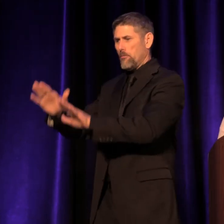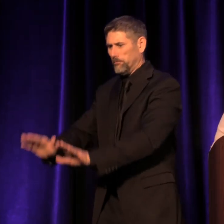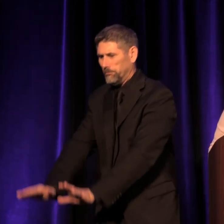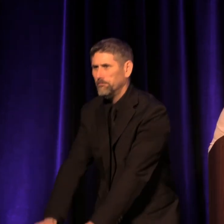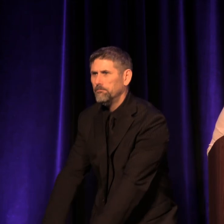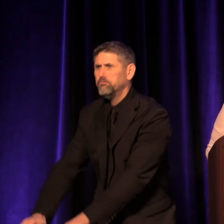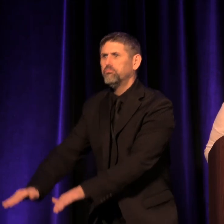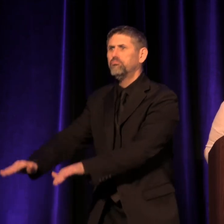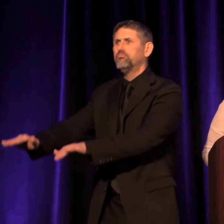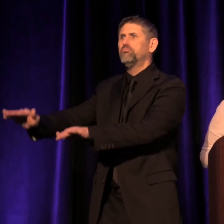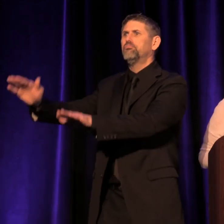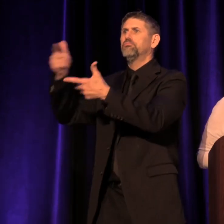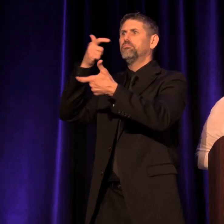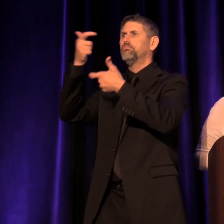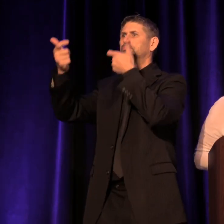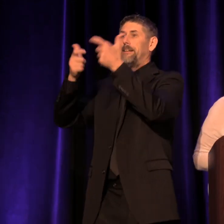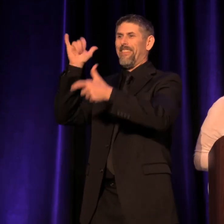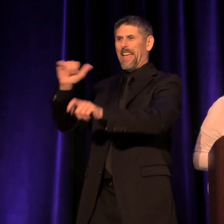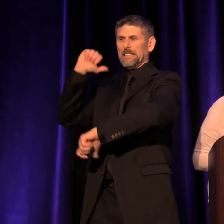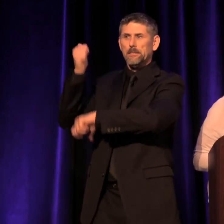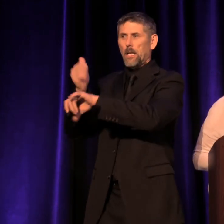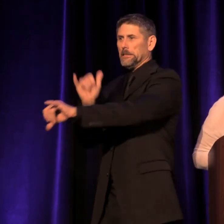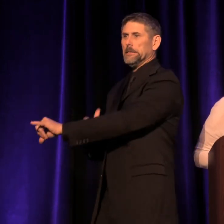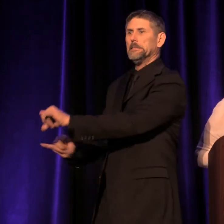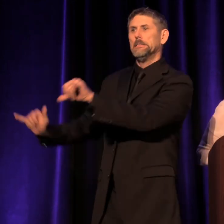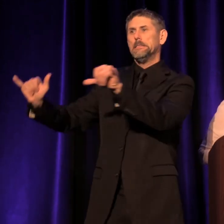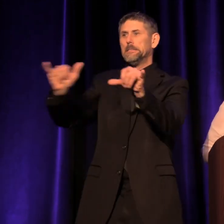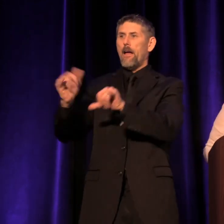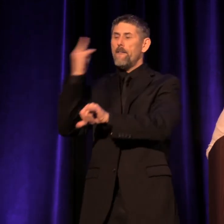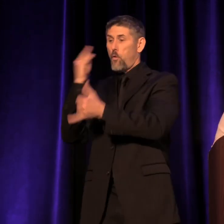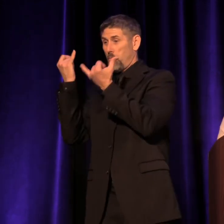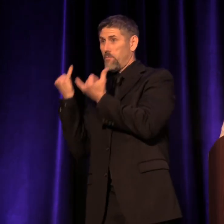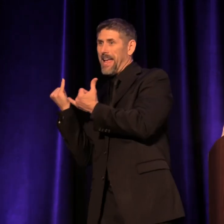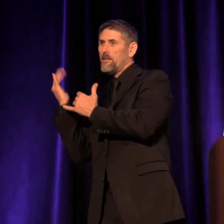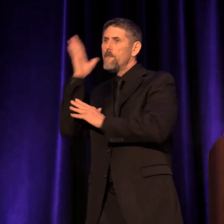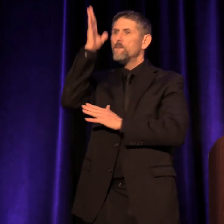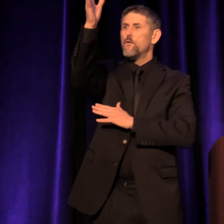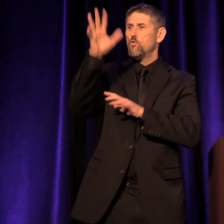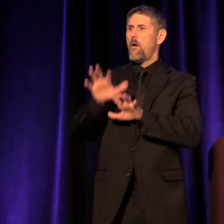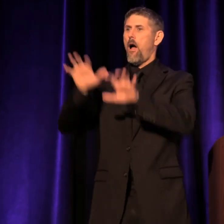And that set a standard for present and future audiences.